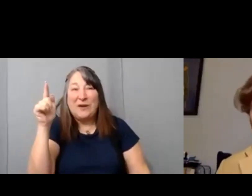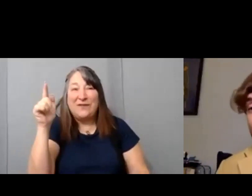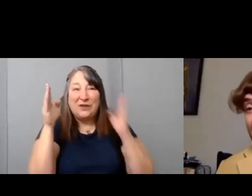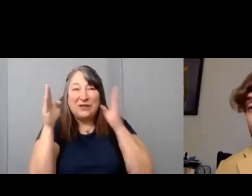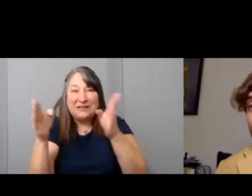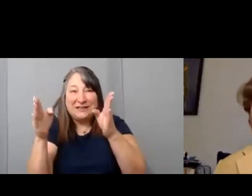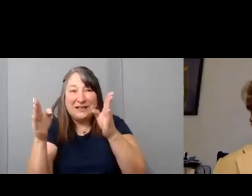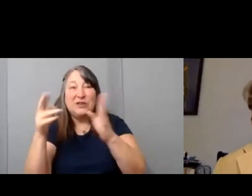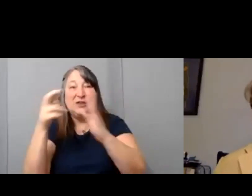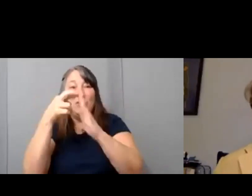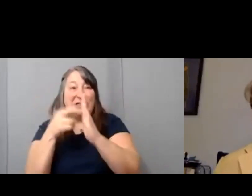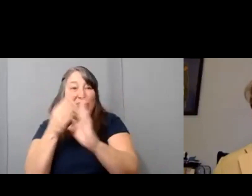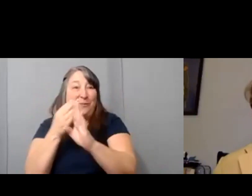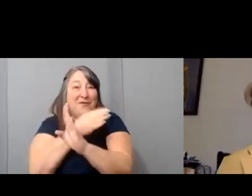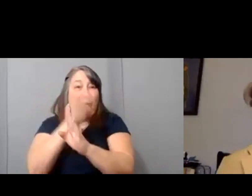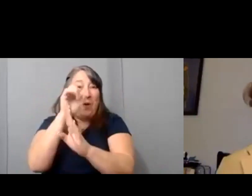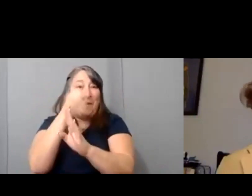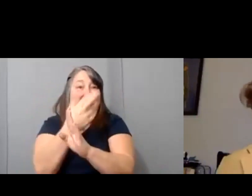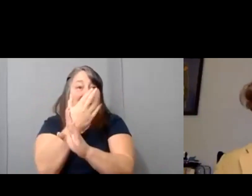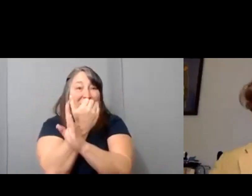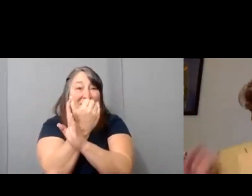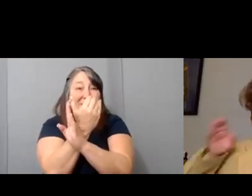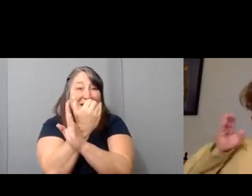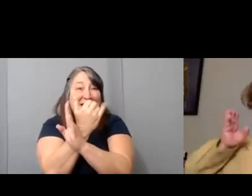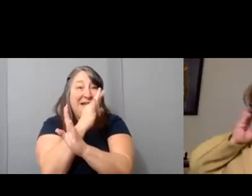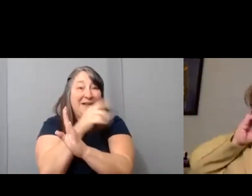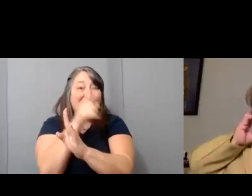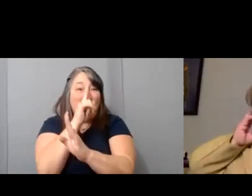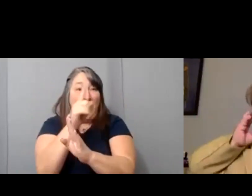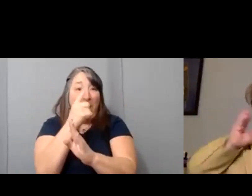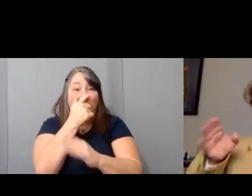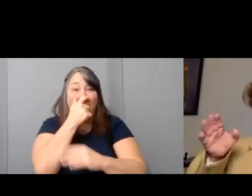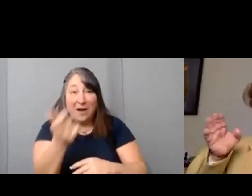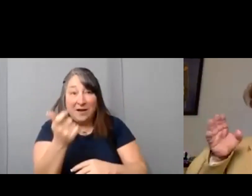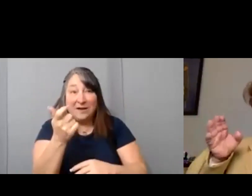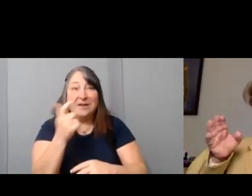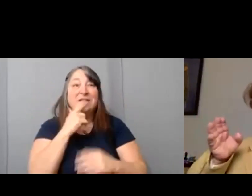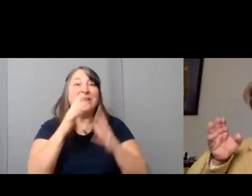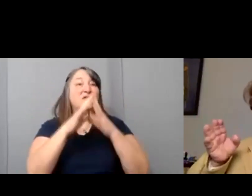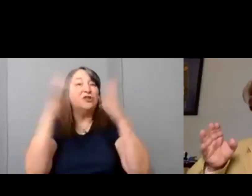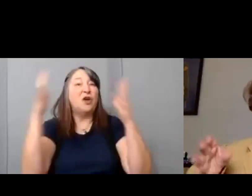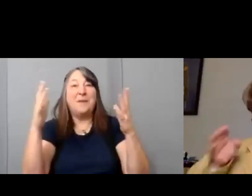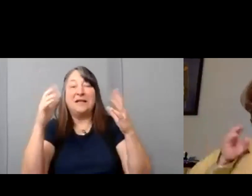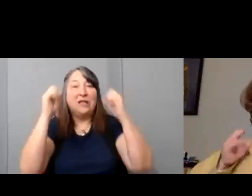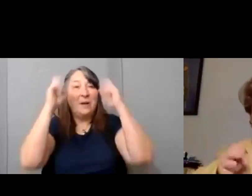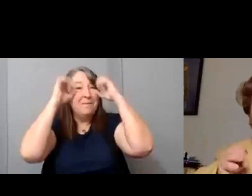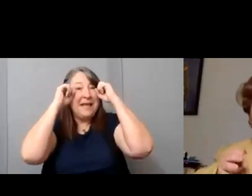15th. If you're tuning in, I just want you to know there's so much amazing talent that could be a part of your